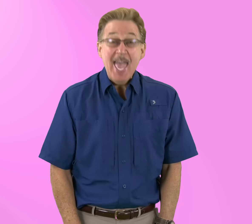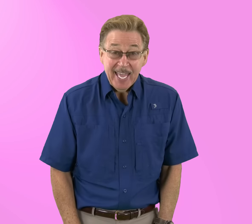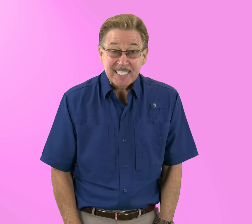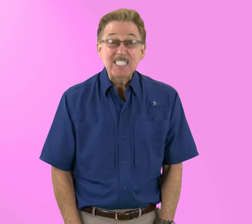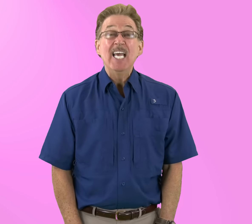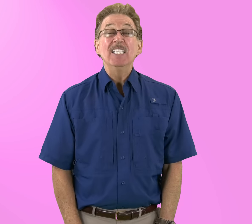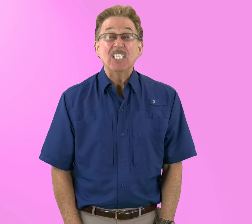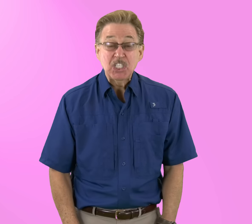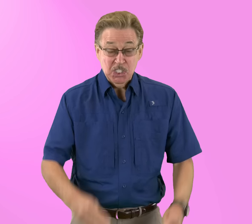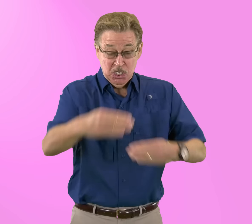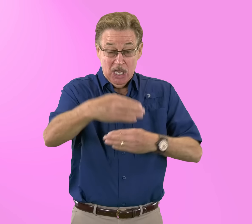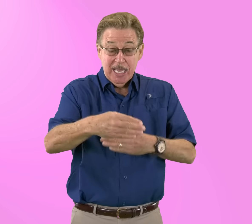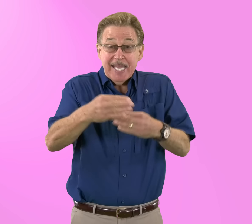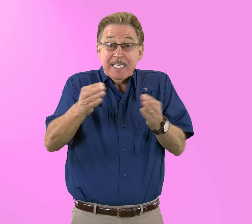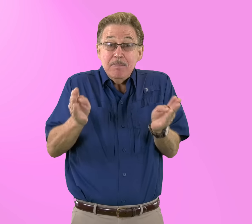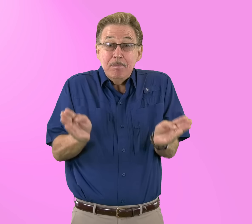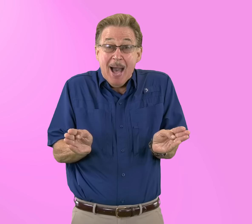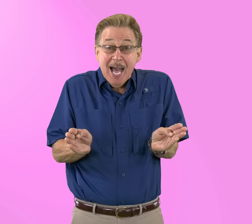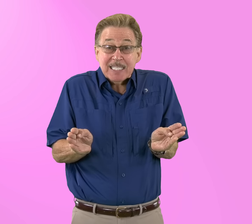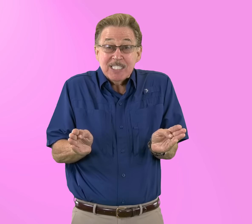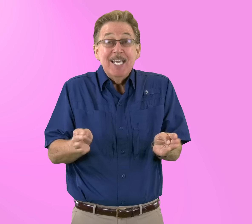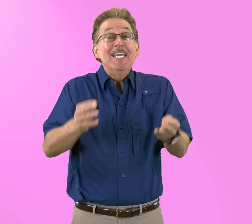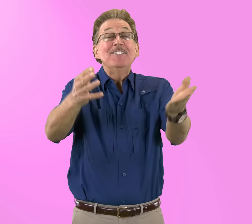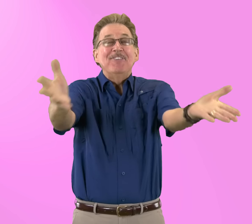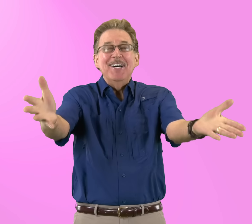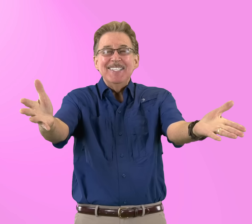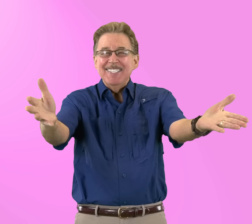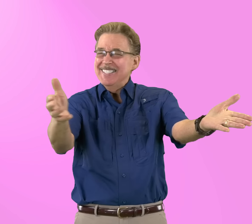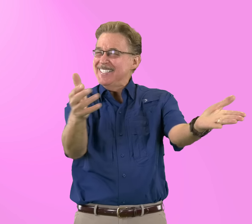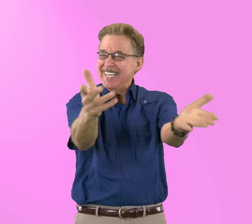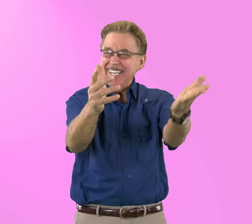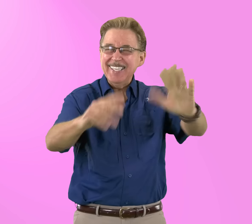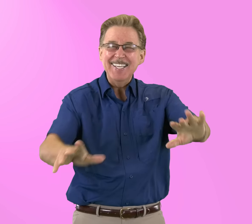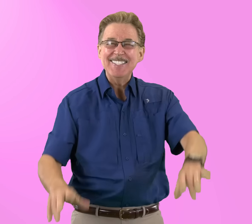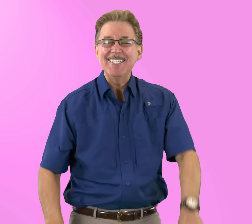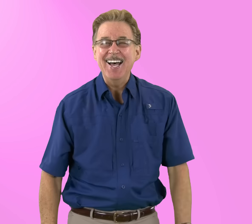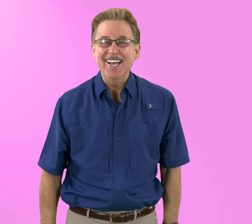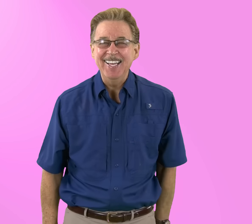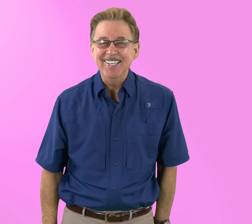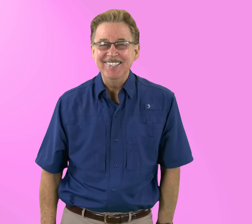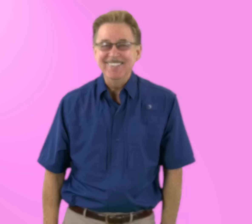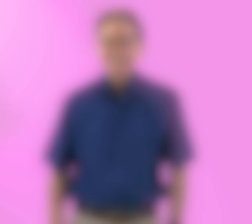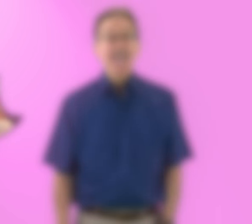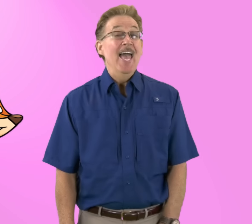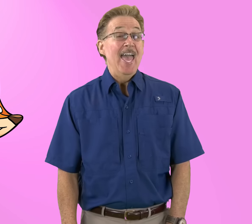X x says /x/ like in box It's fun to sing and sign